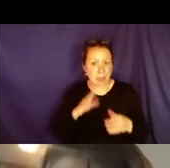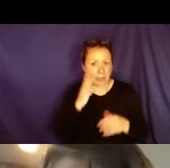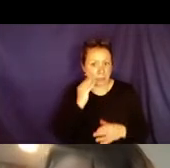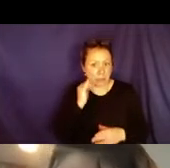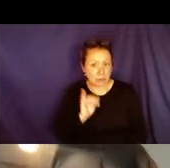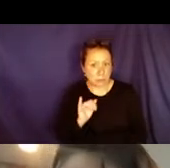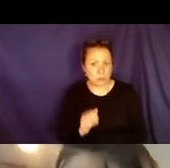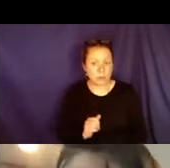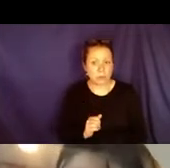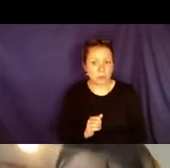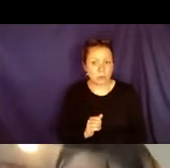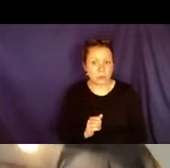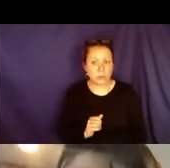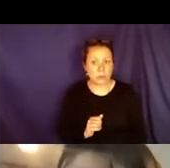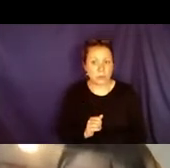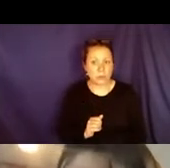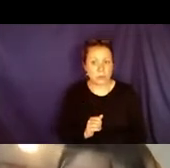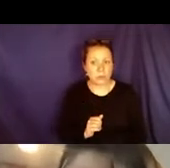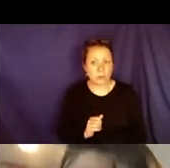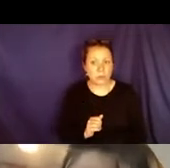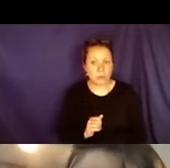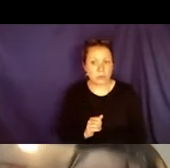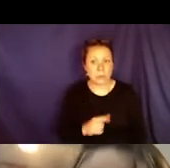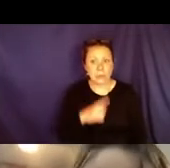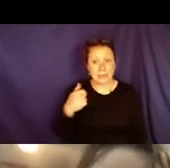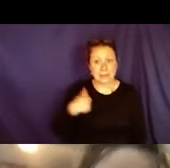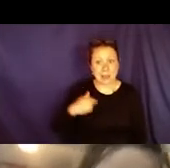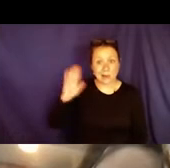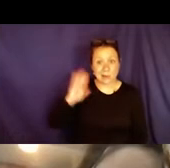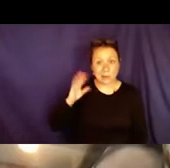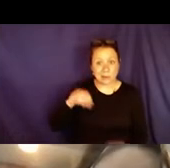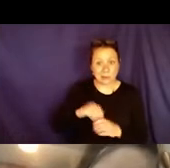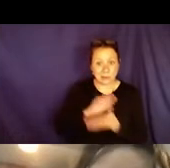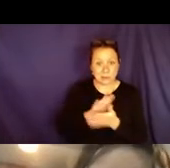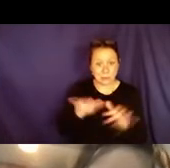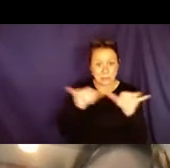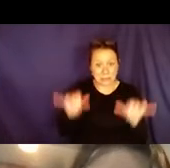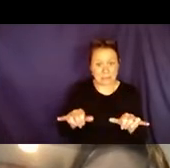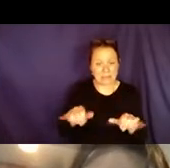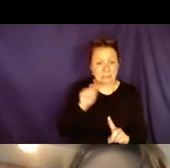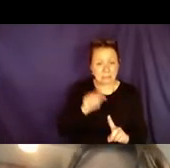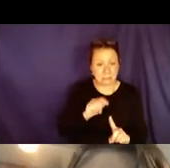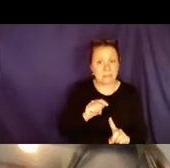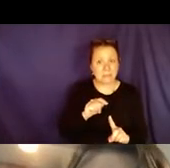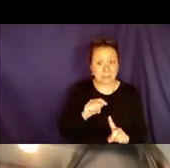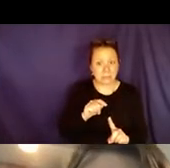to know if I can chat y'all and talk about my experience with this too as well.